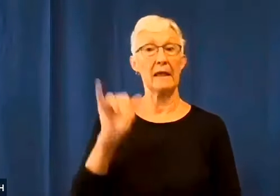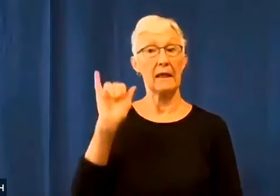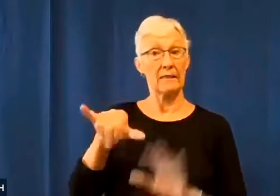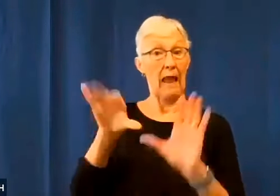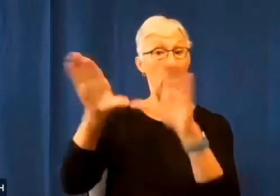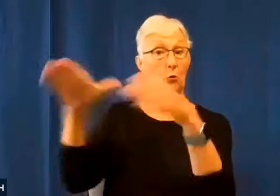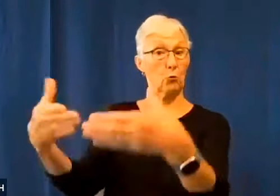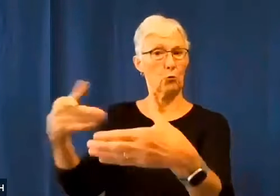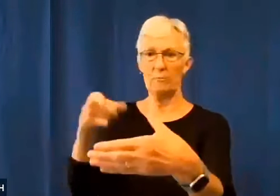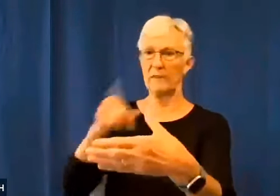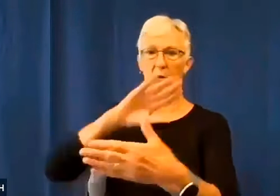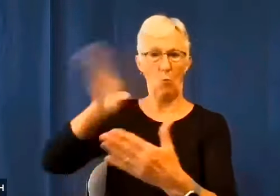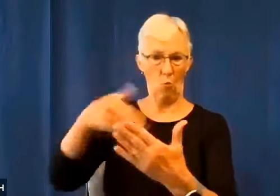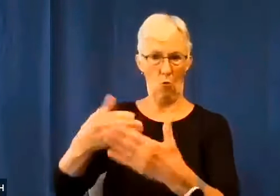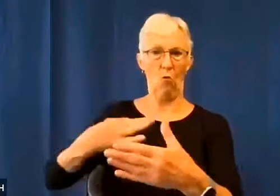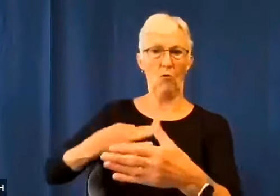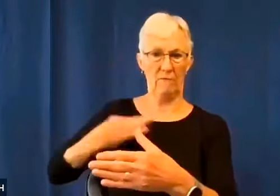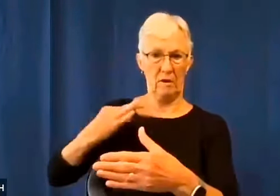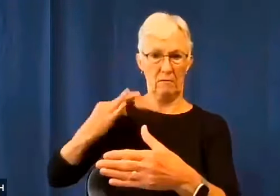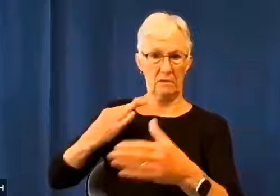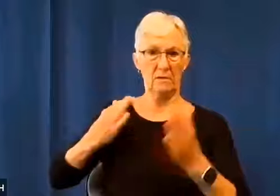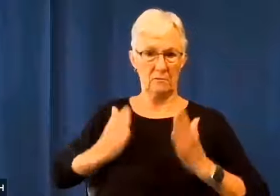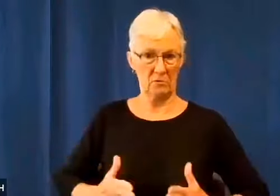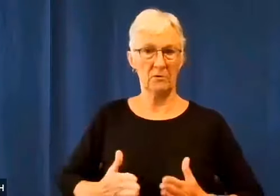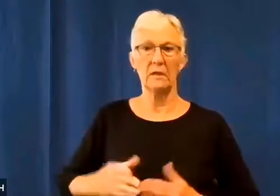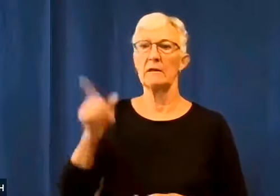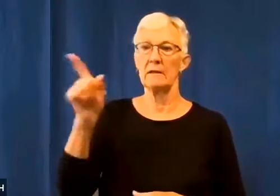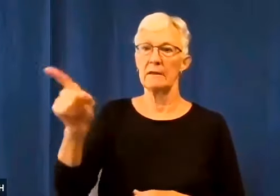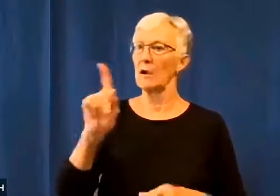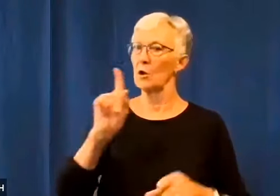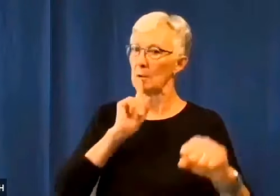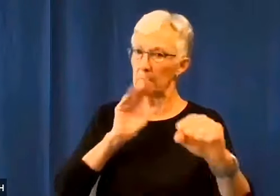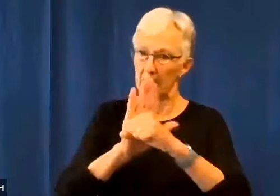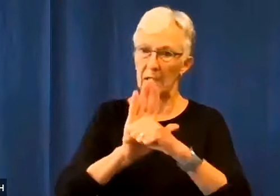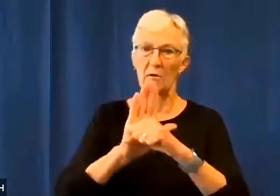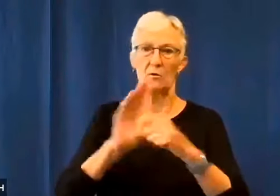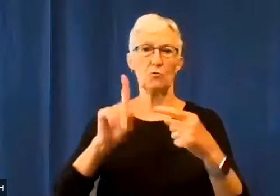This group of volunteers are dedicated